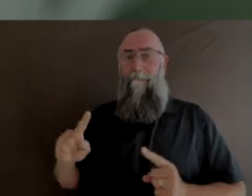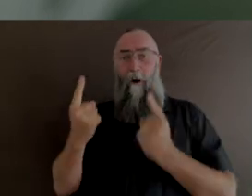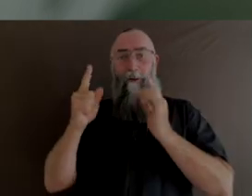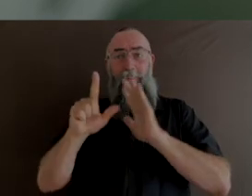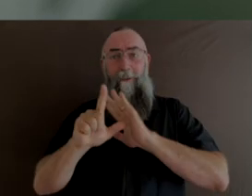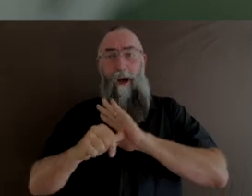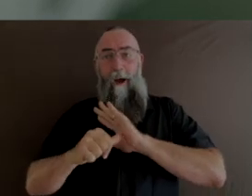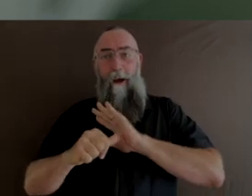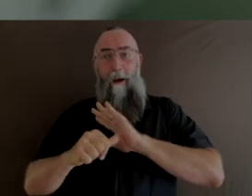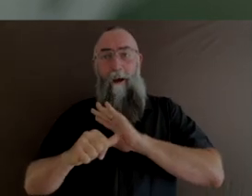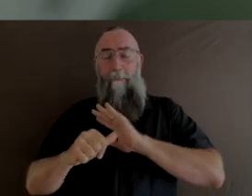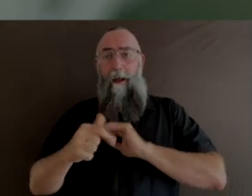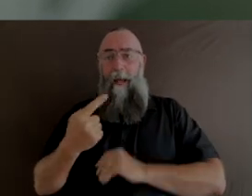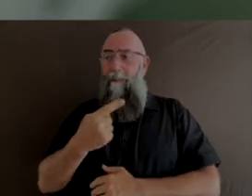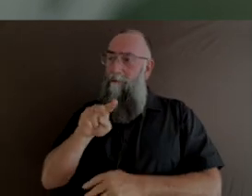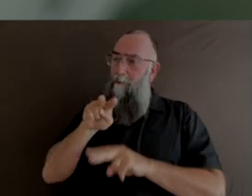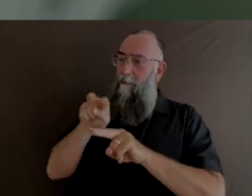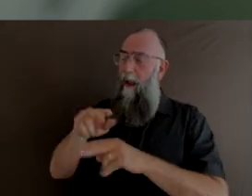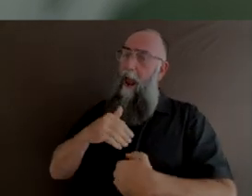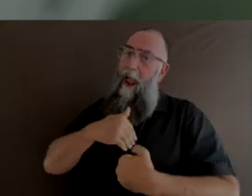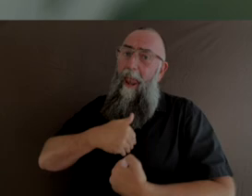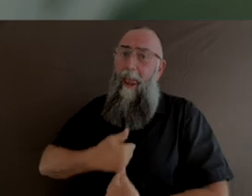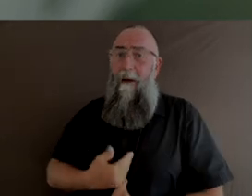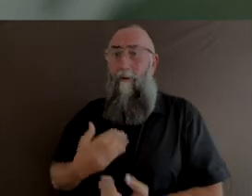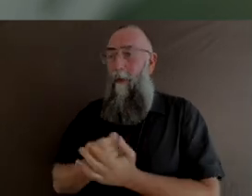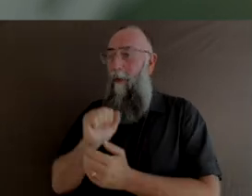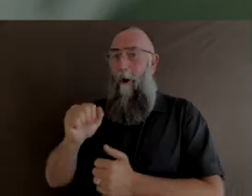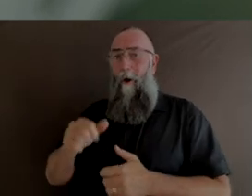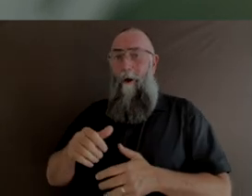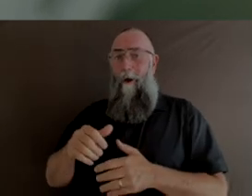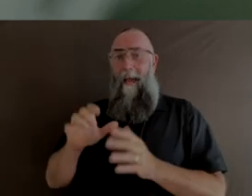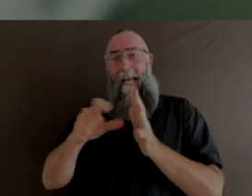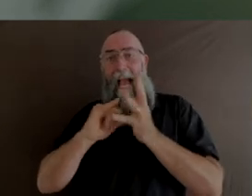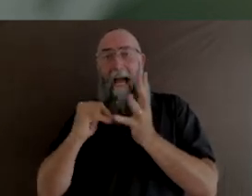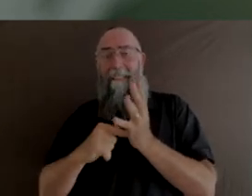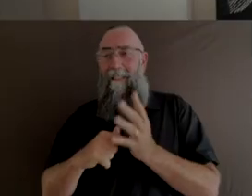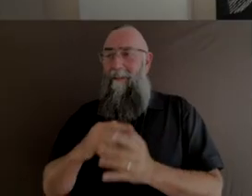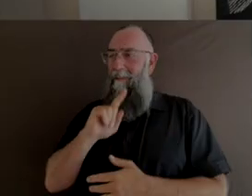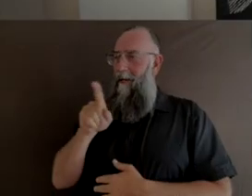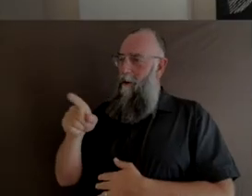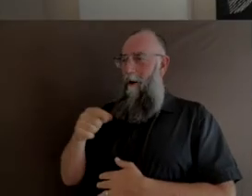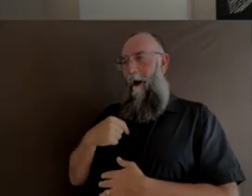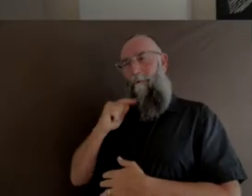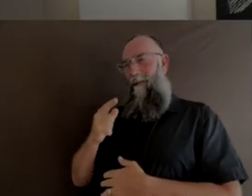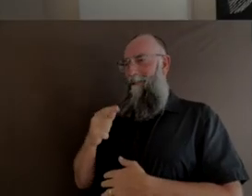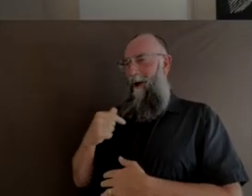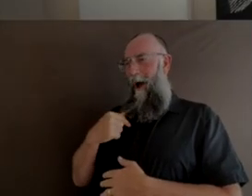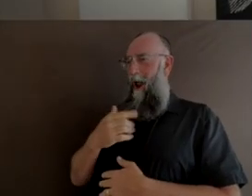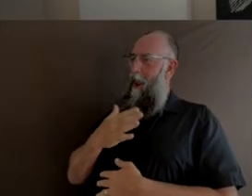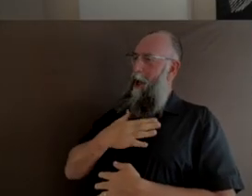and to see her fall in love with her form and say something absurd like, I've always looked at my boobs down this way and thought